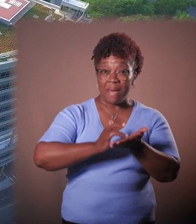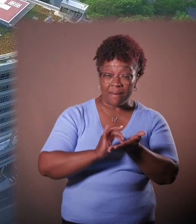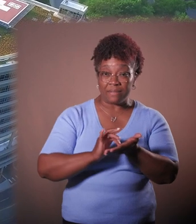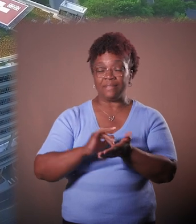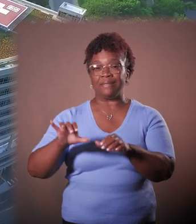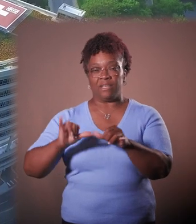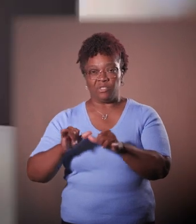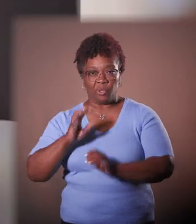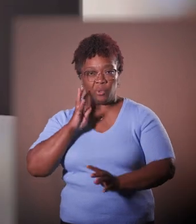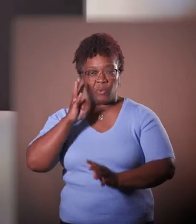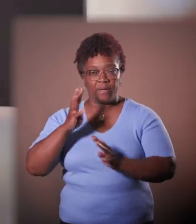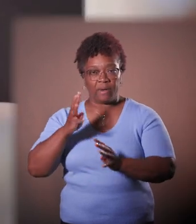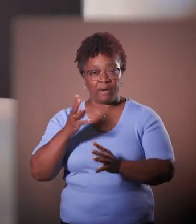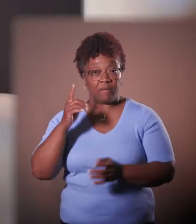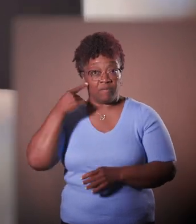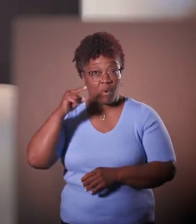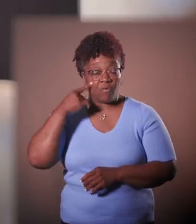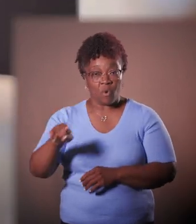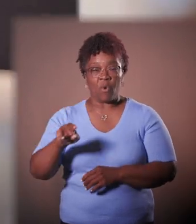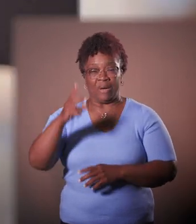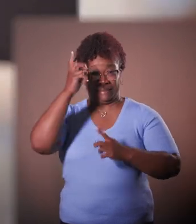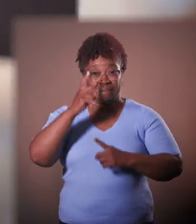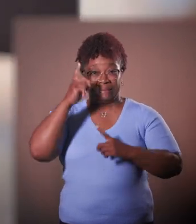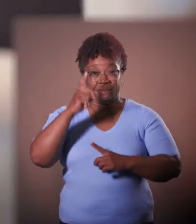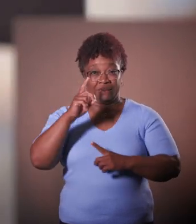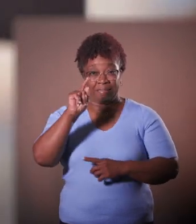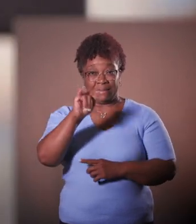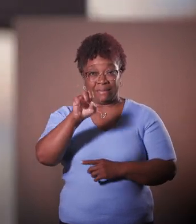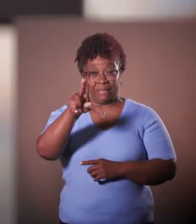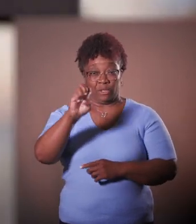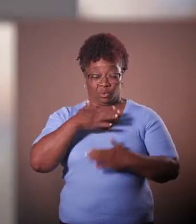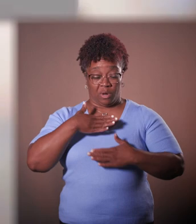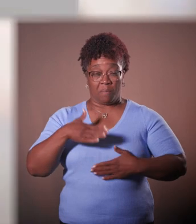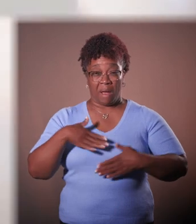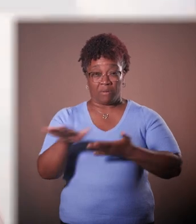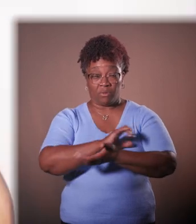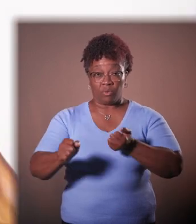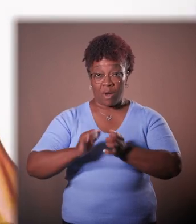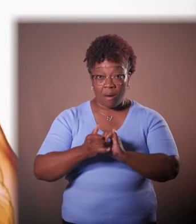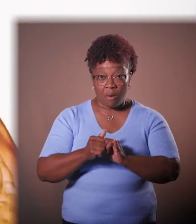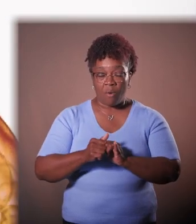and engineering as a way to destroy diseased tissue using focused sound energy.